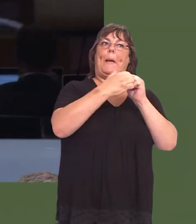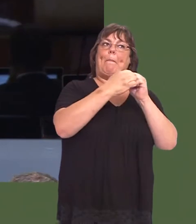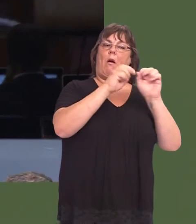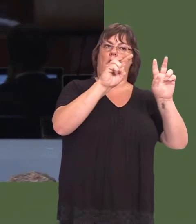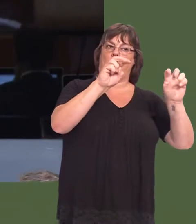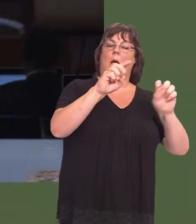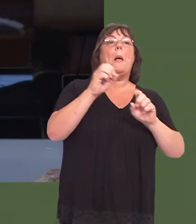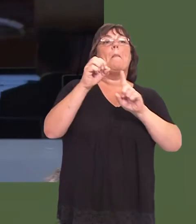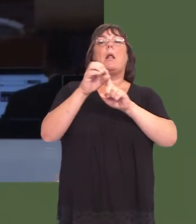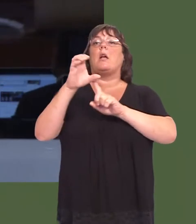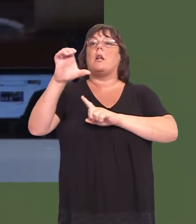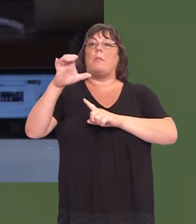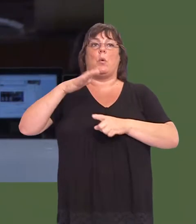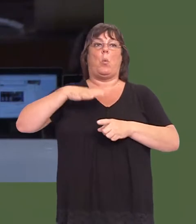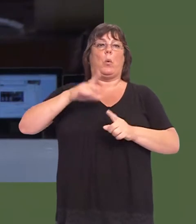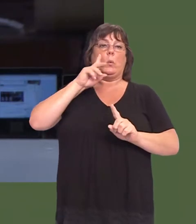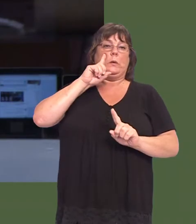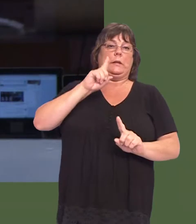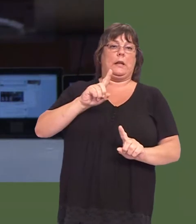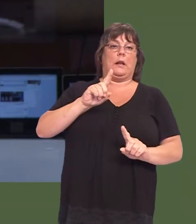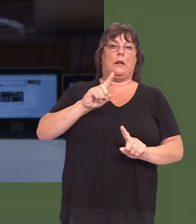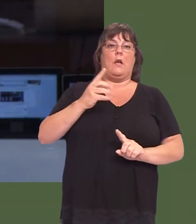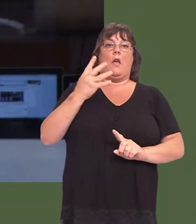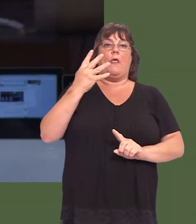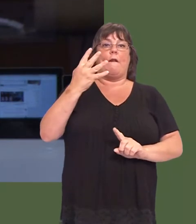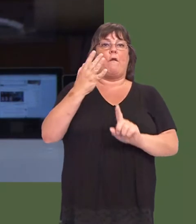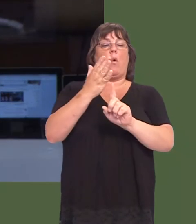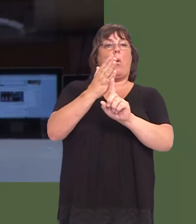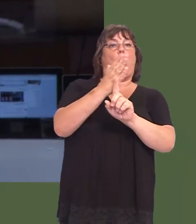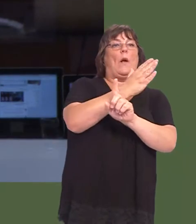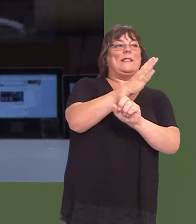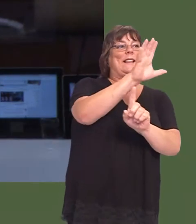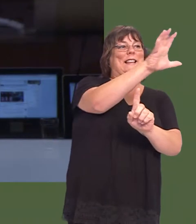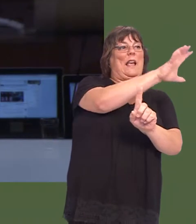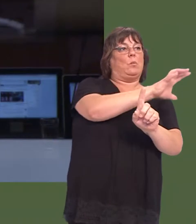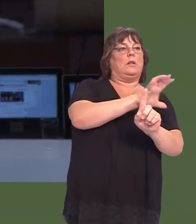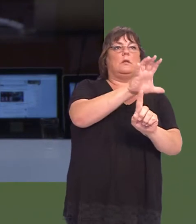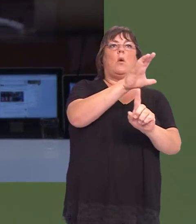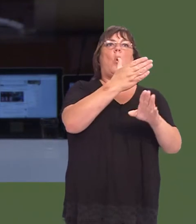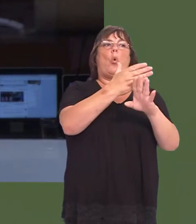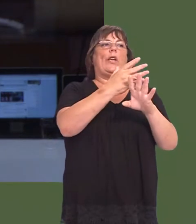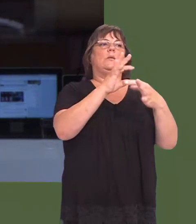Plaid Cymru is eager to see the four western counties of Wales working strategically on